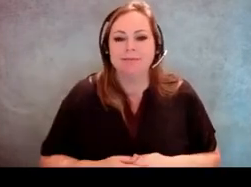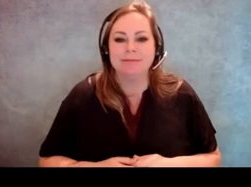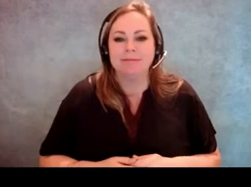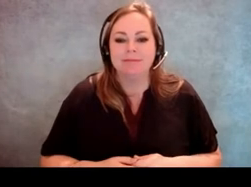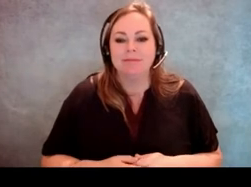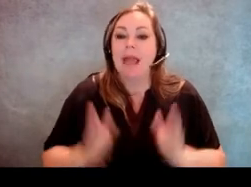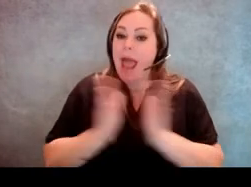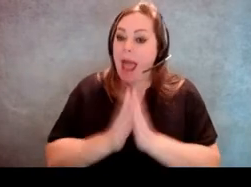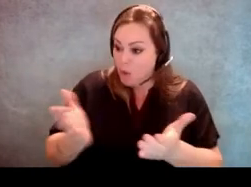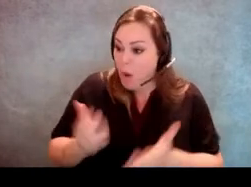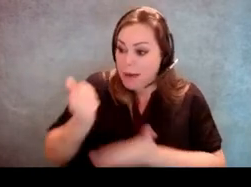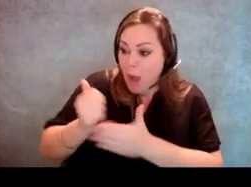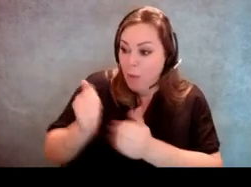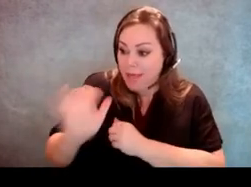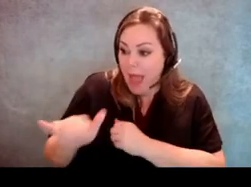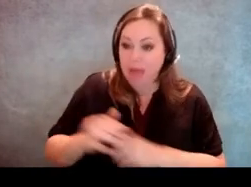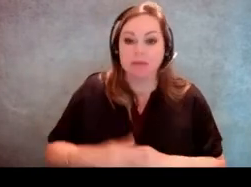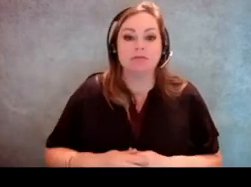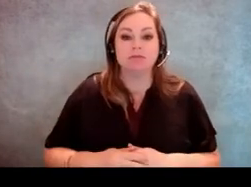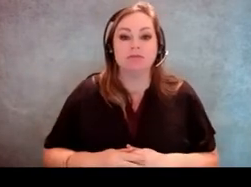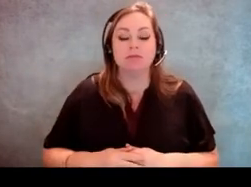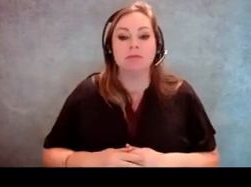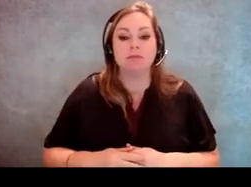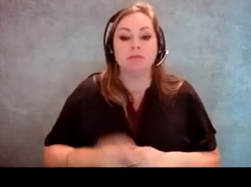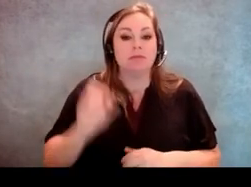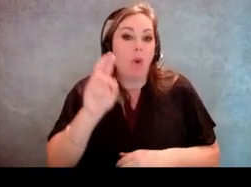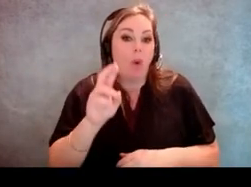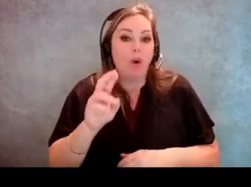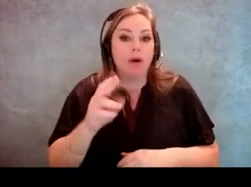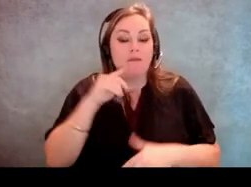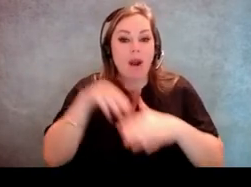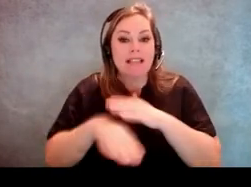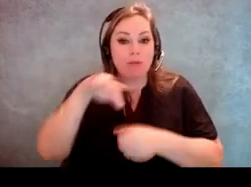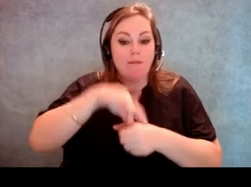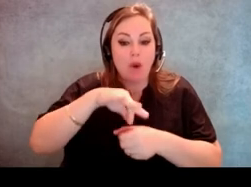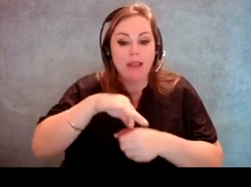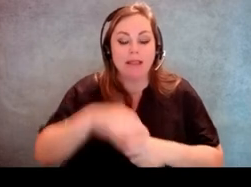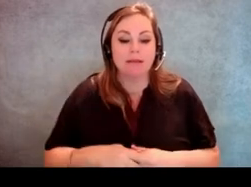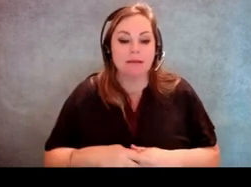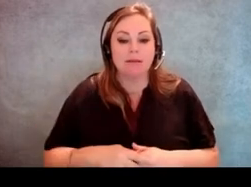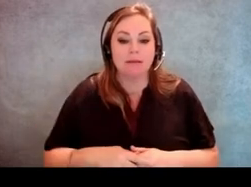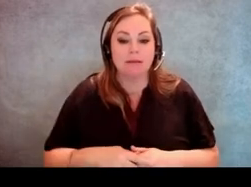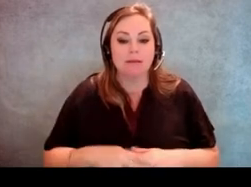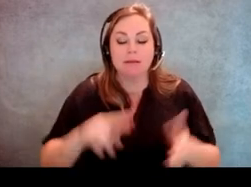You can ask if they would like assistance with that. Otherwise, for accessible voting or for curbside voting,